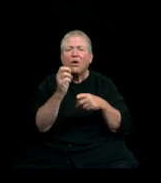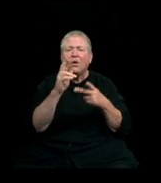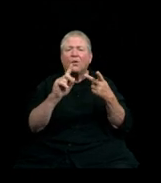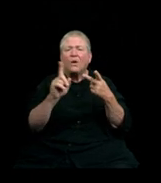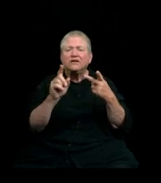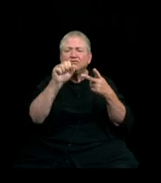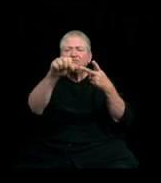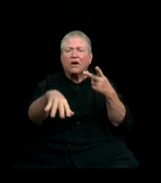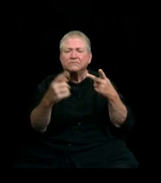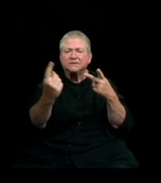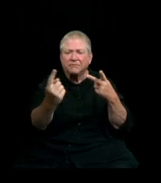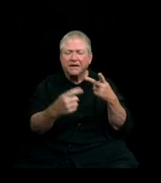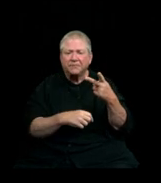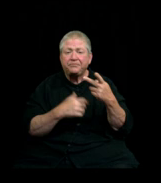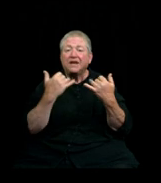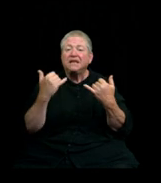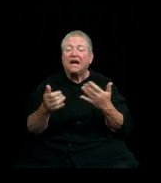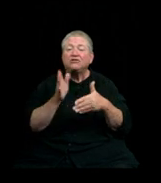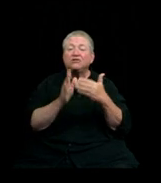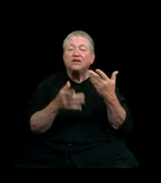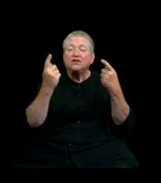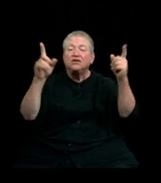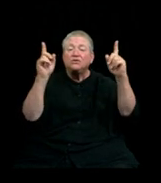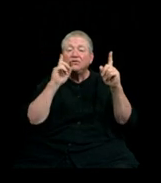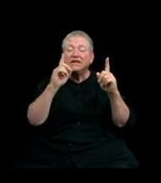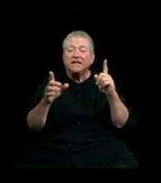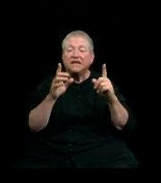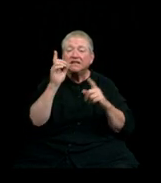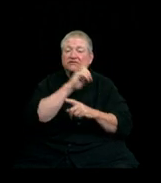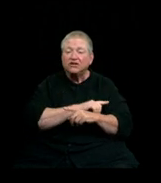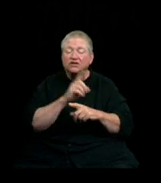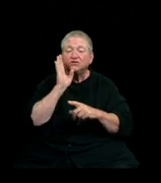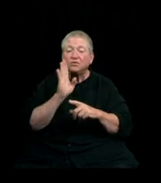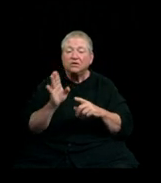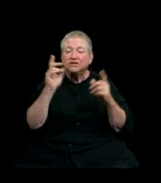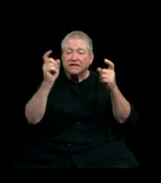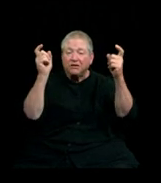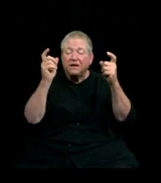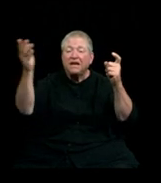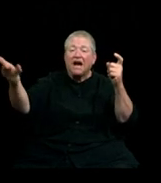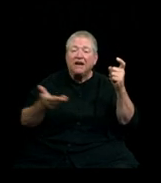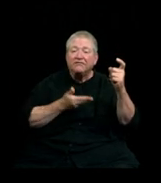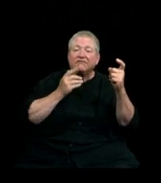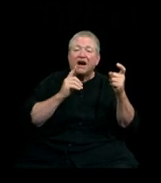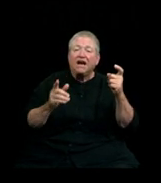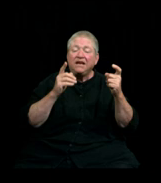Now, to conclude this virtual ceremony, I invite members of Western Washington University’s Music Department